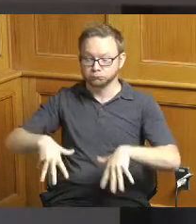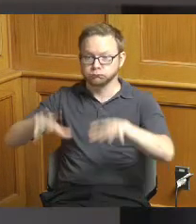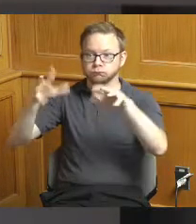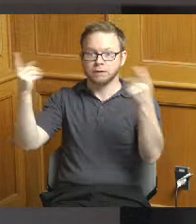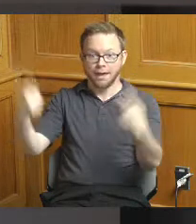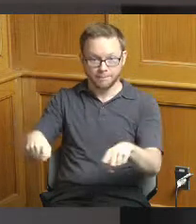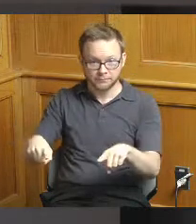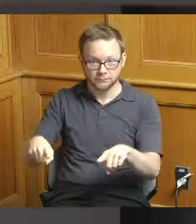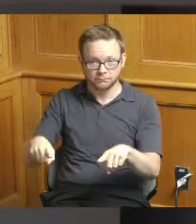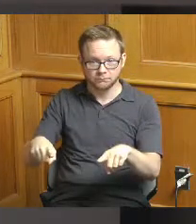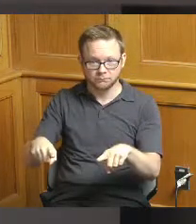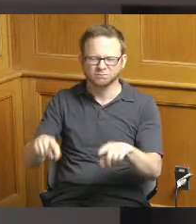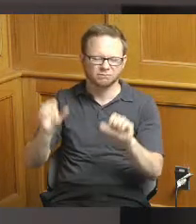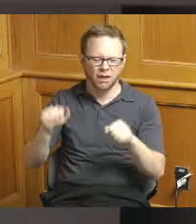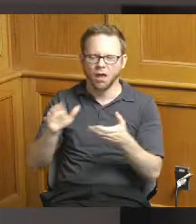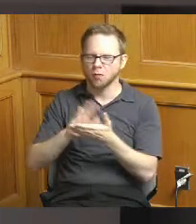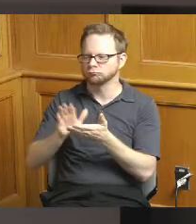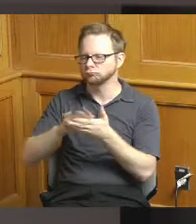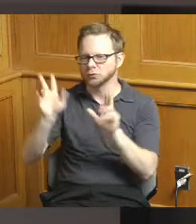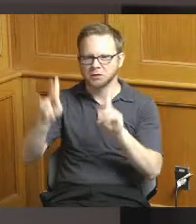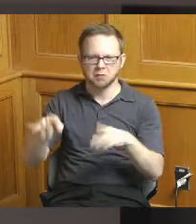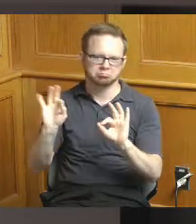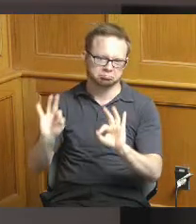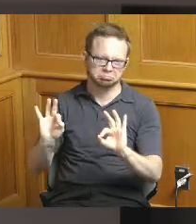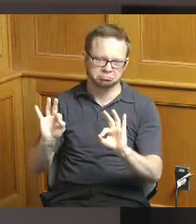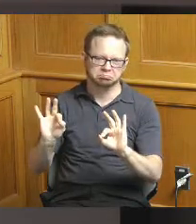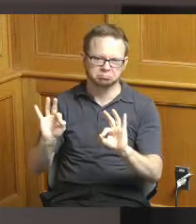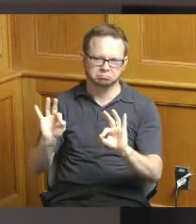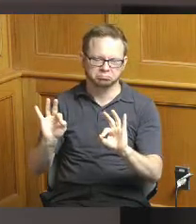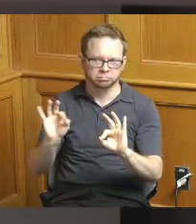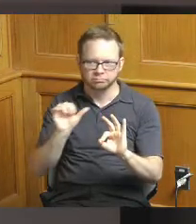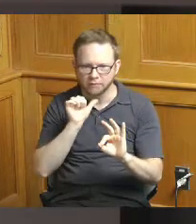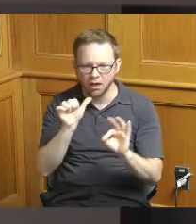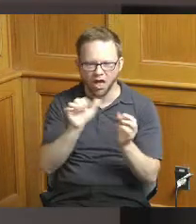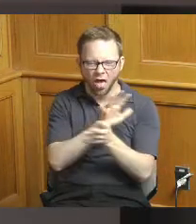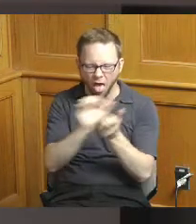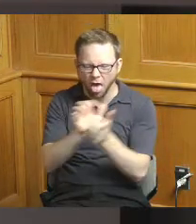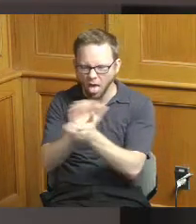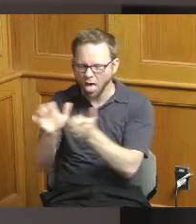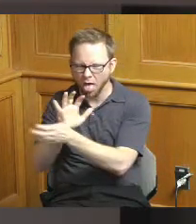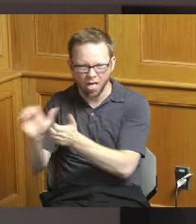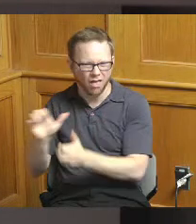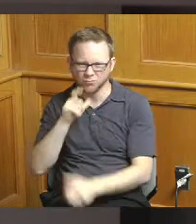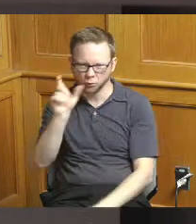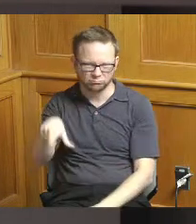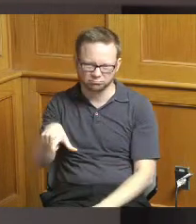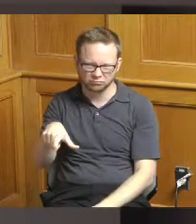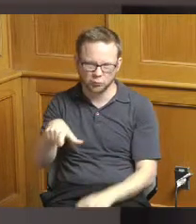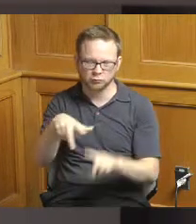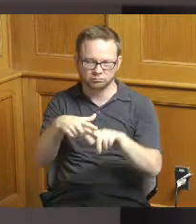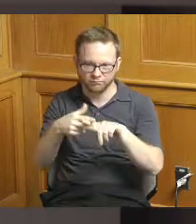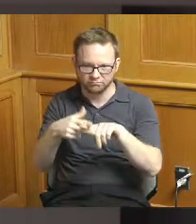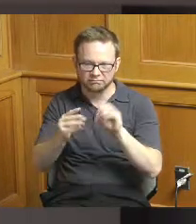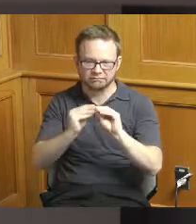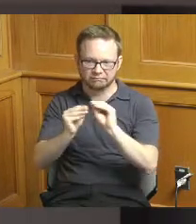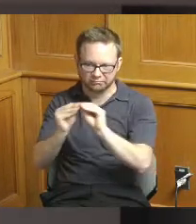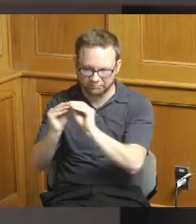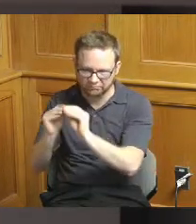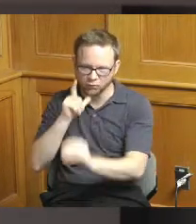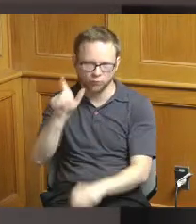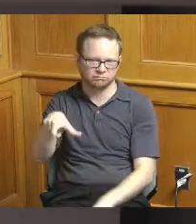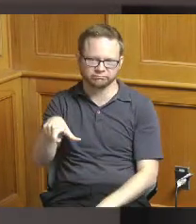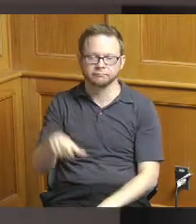it's able to be cleaned up and and no major damage to to repair if they have looked into